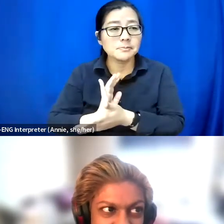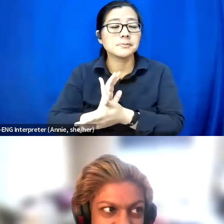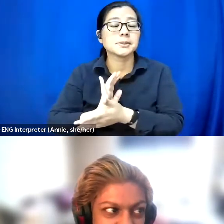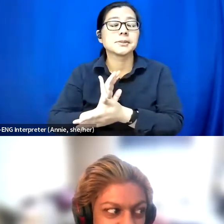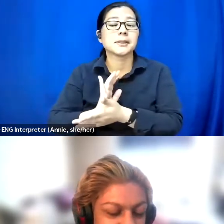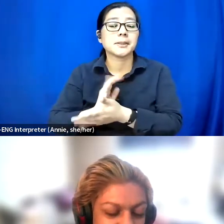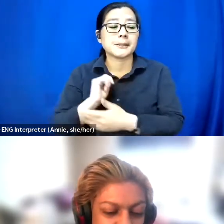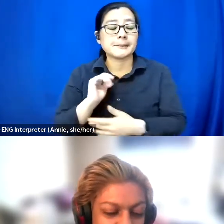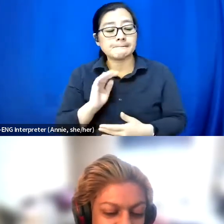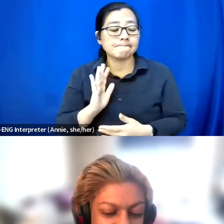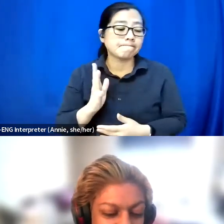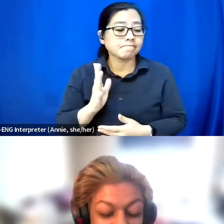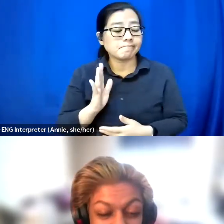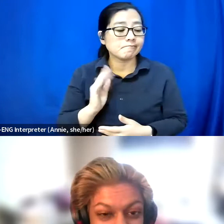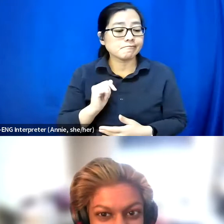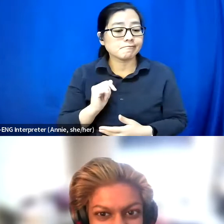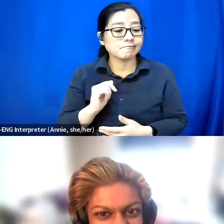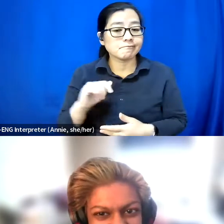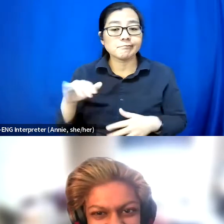and also do audio engineering [chuckle].